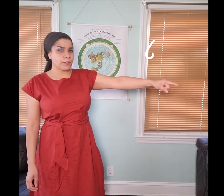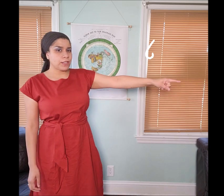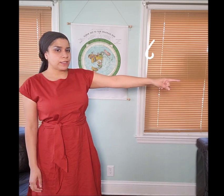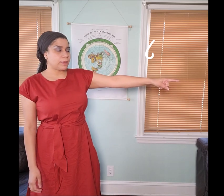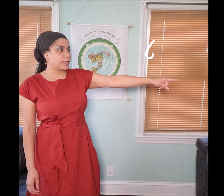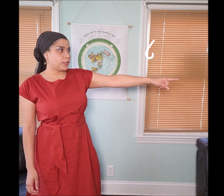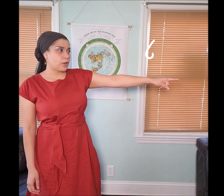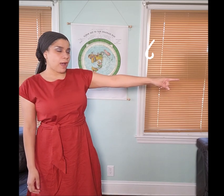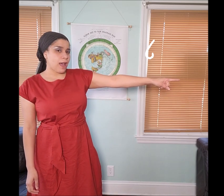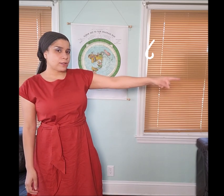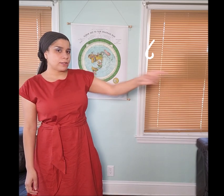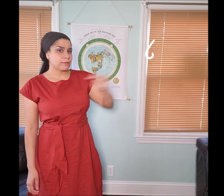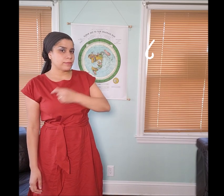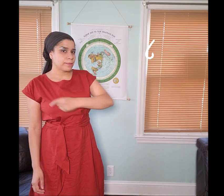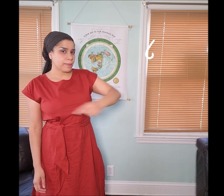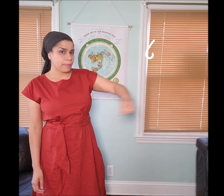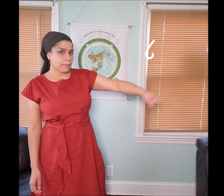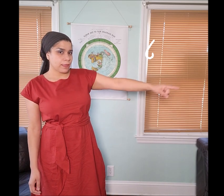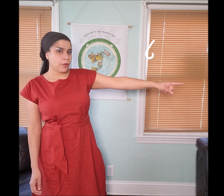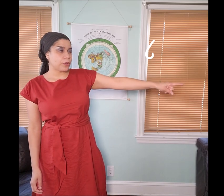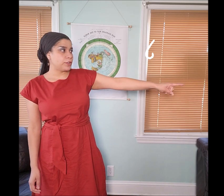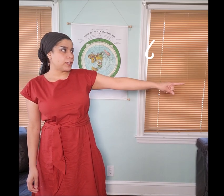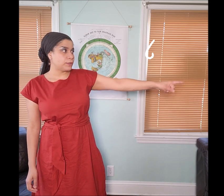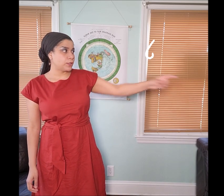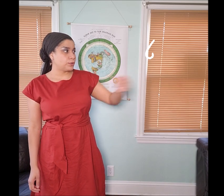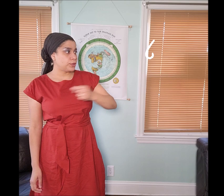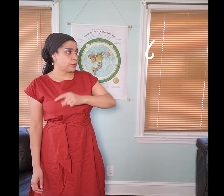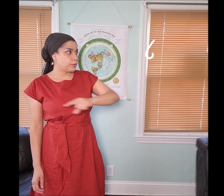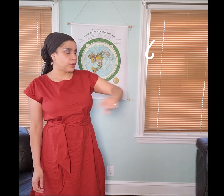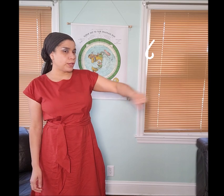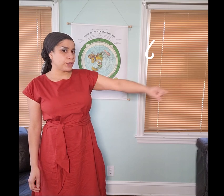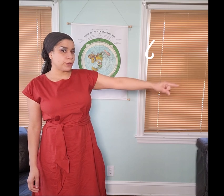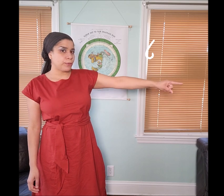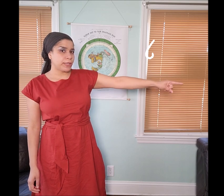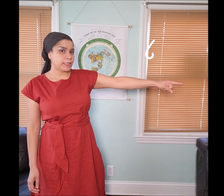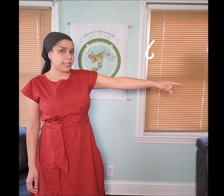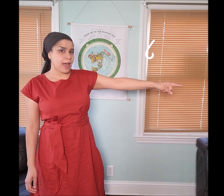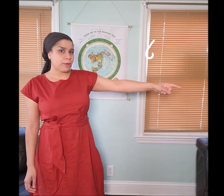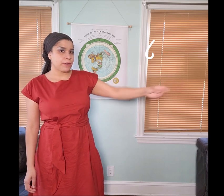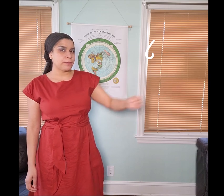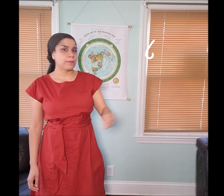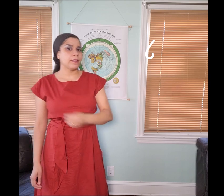If you tell somebody to "go out" or you tell them to "go to", you're pointing that way.